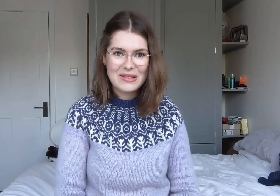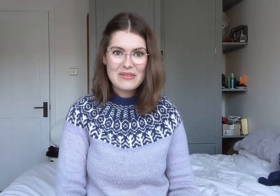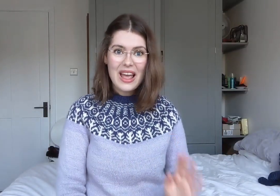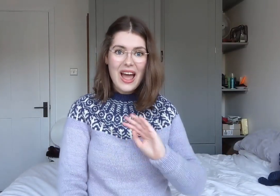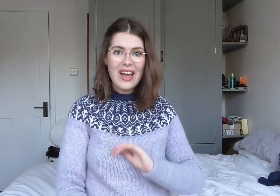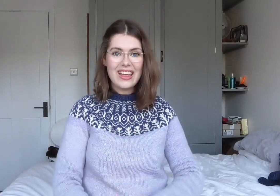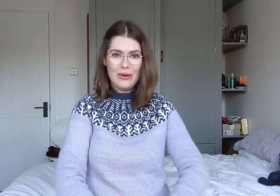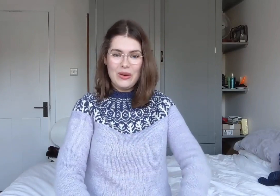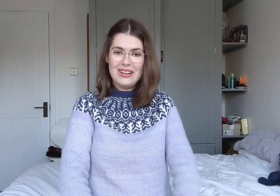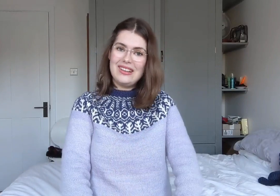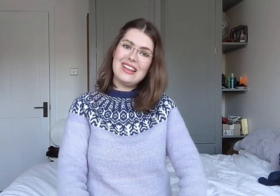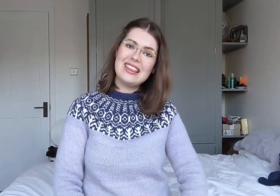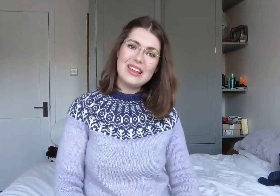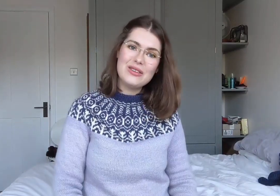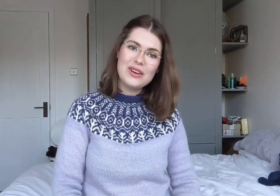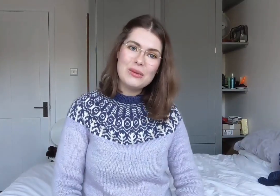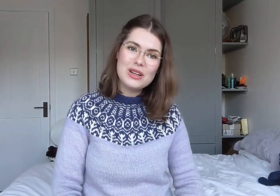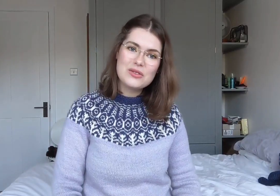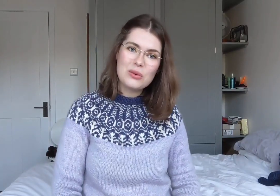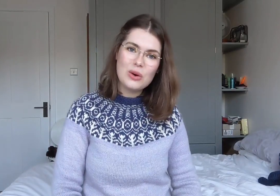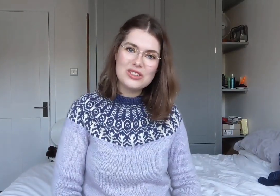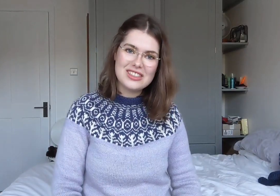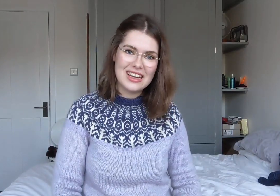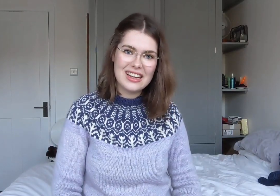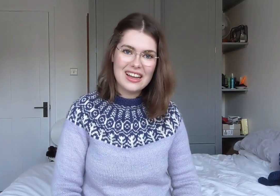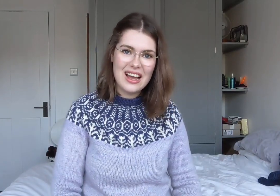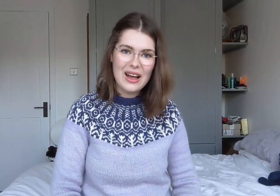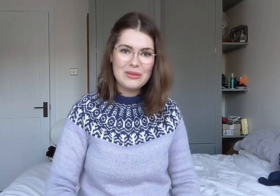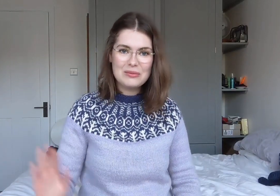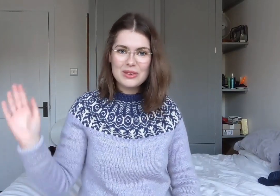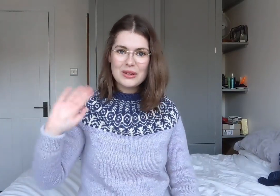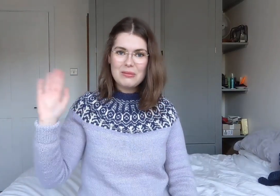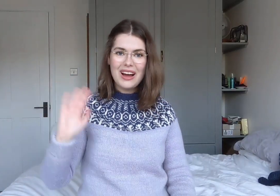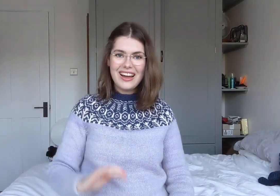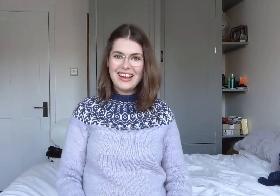Thank you very much for watching. Goodbye.